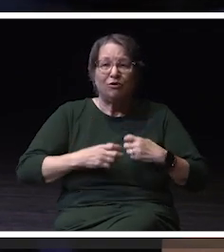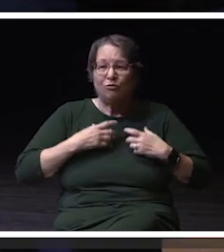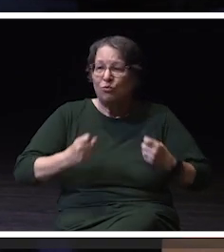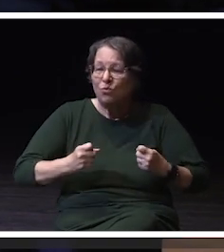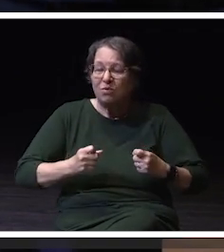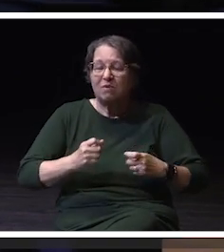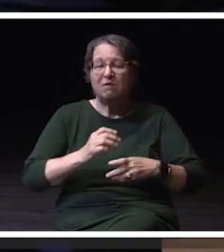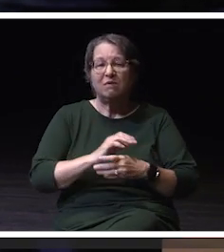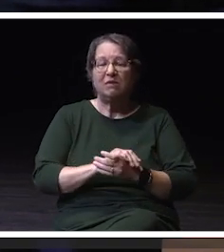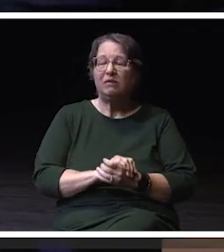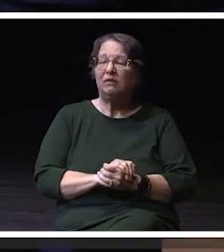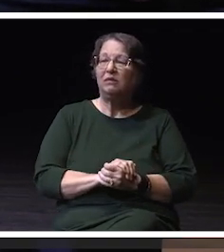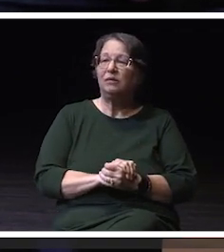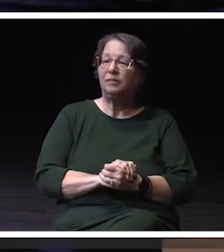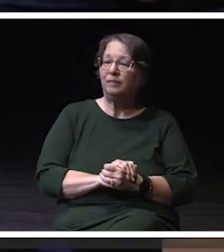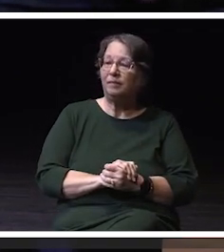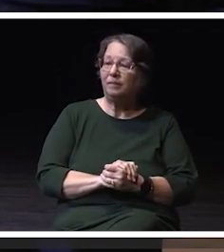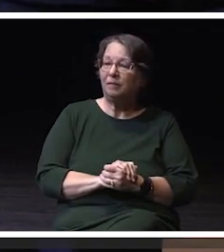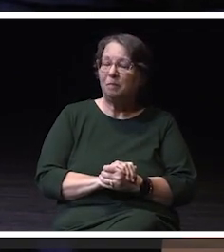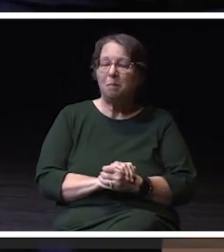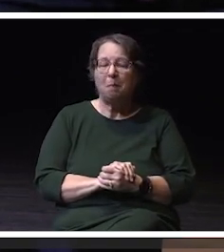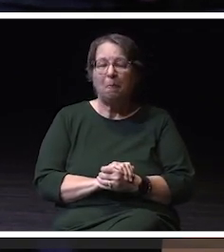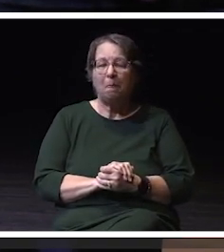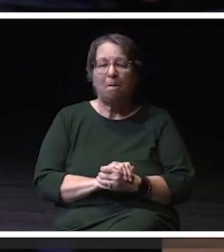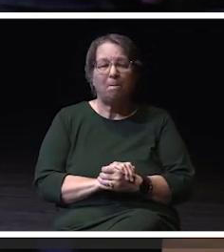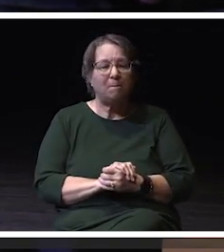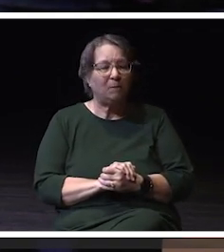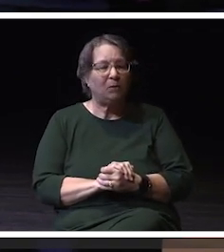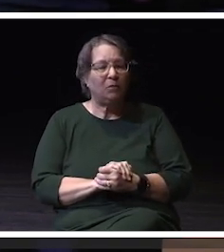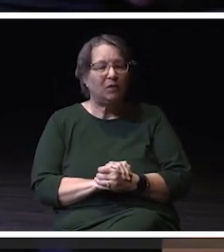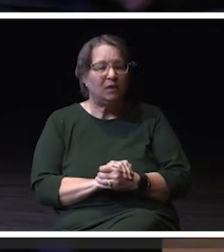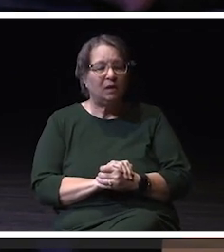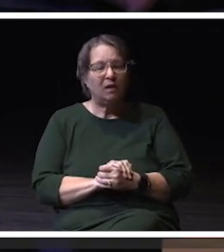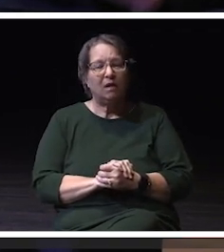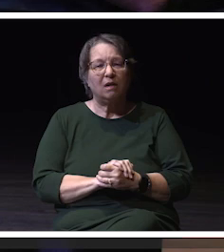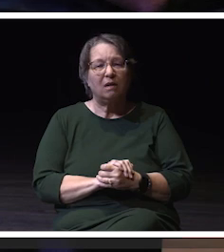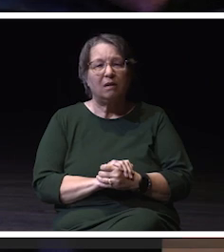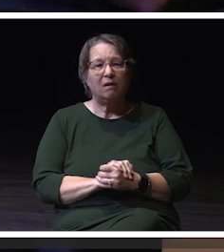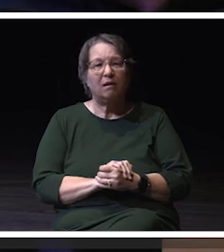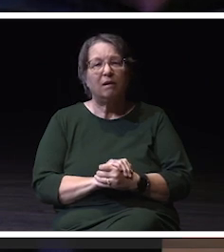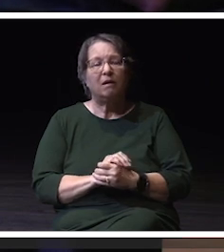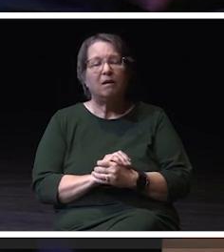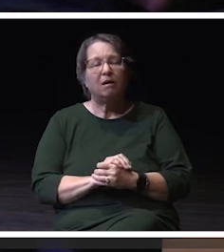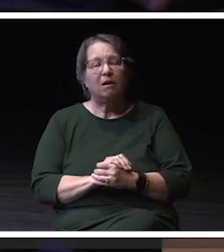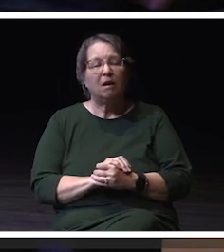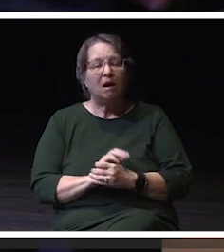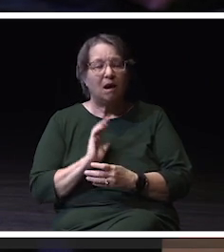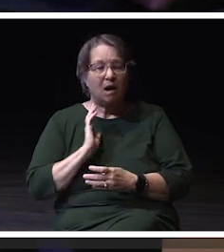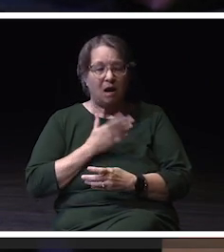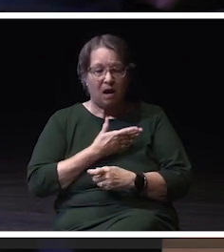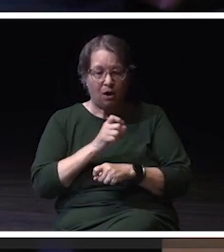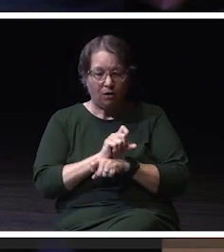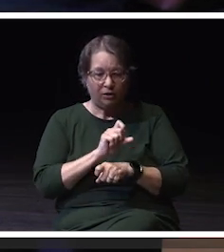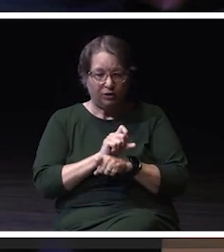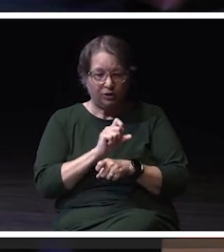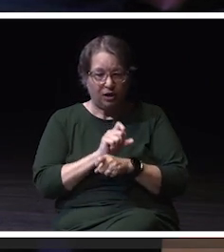We look at our position, our job, the expectation on the police, first and foremost as facilitators.